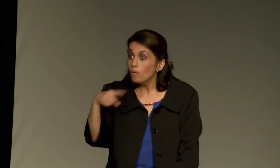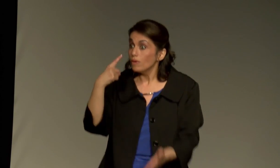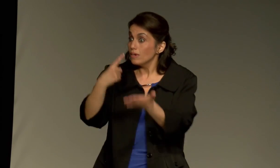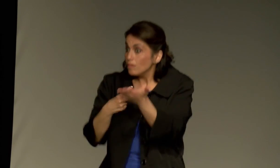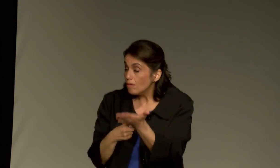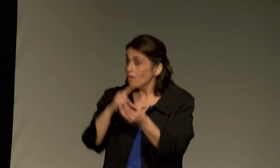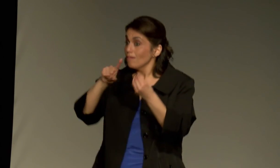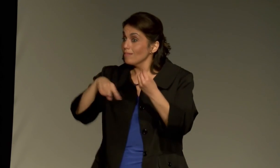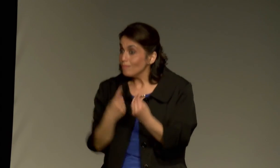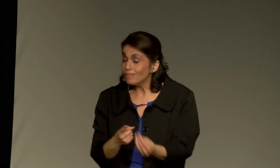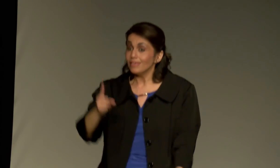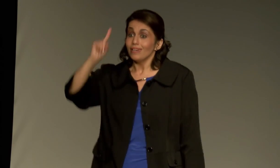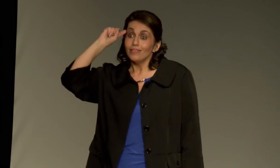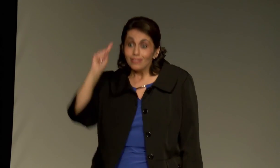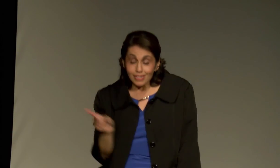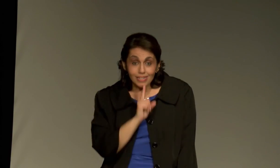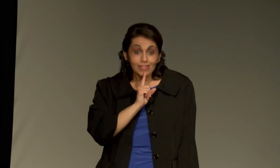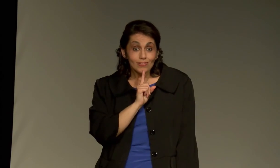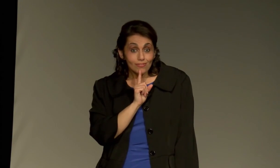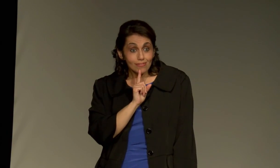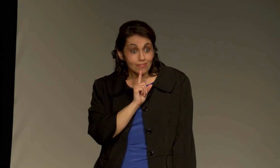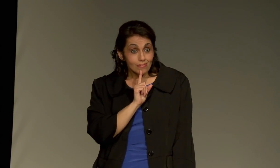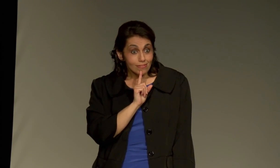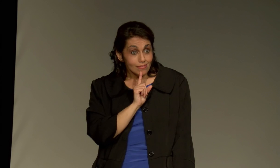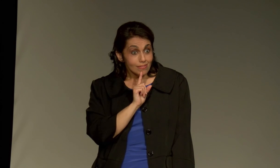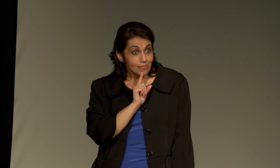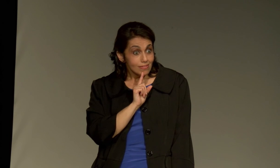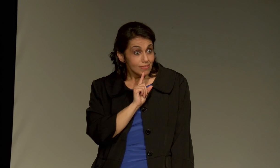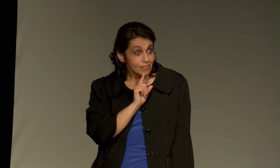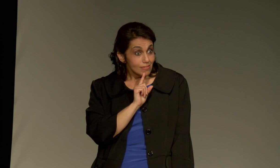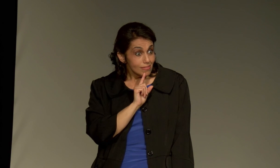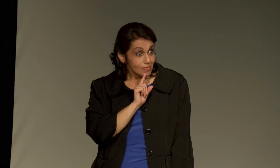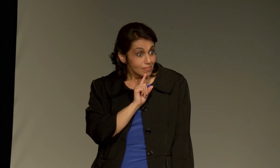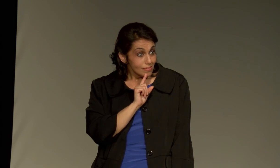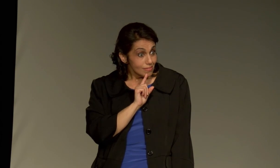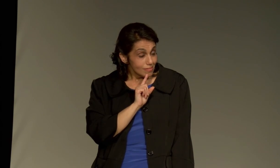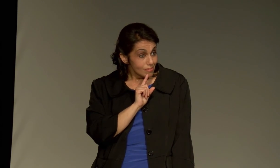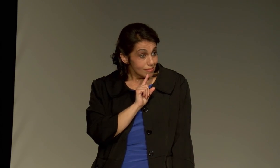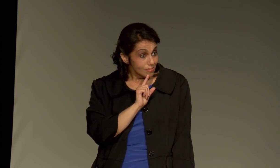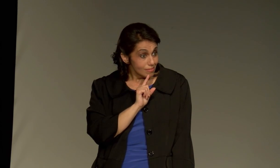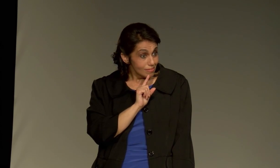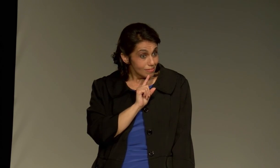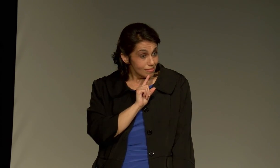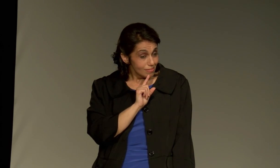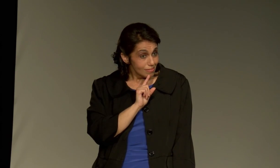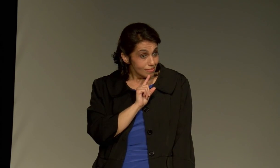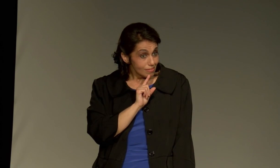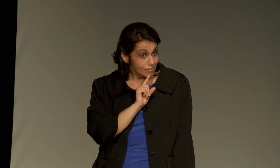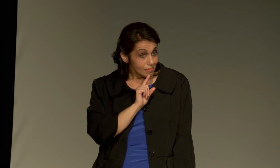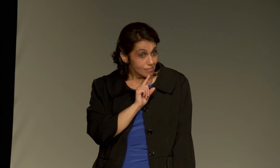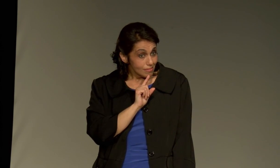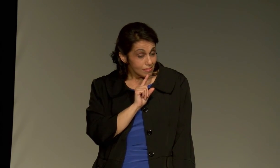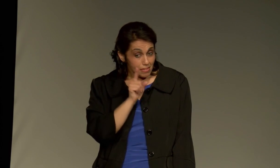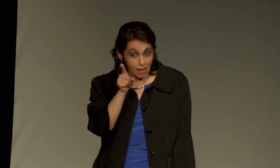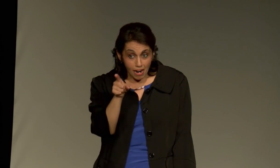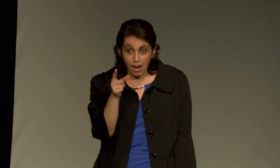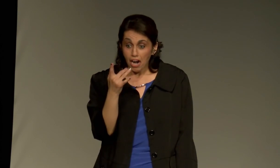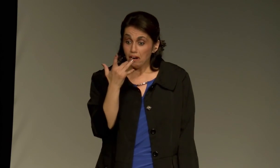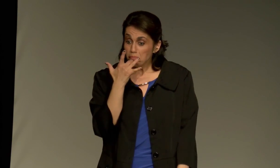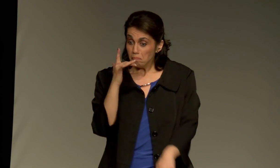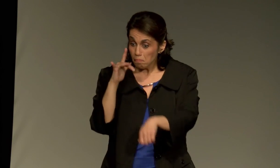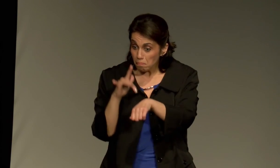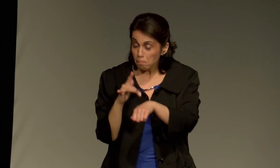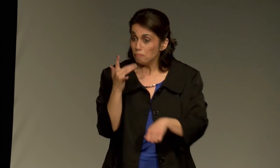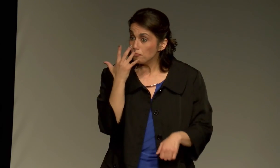You don't have to just talk about deaf things with me .